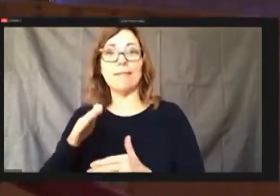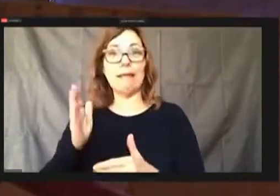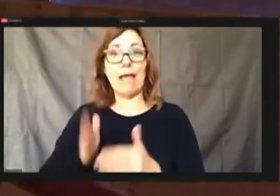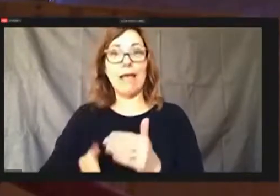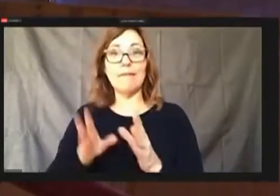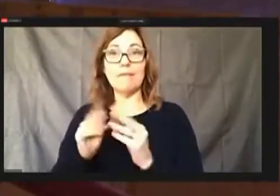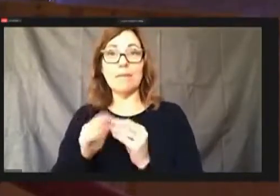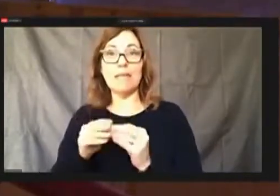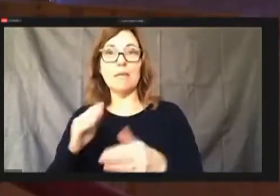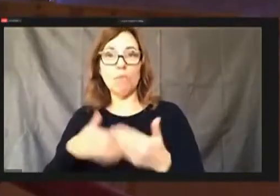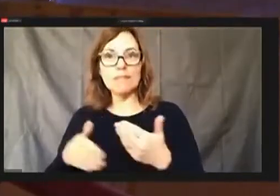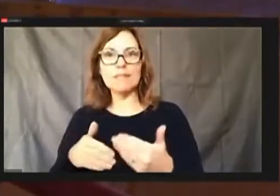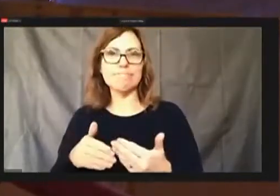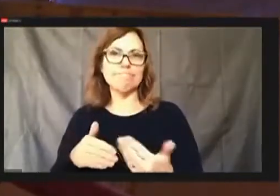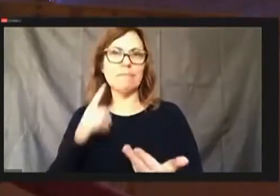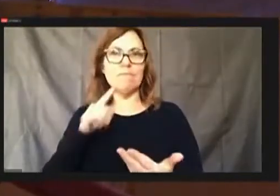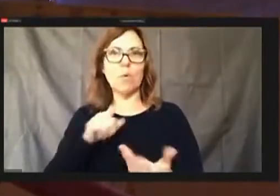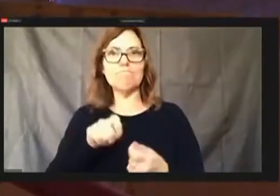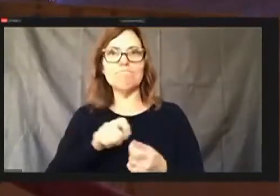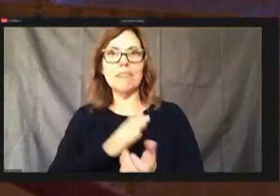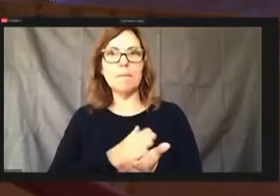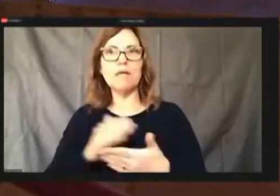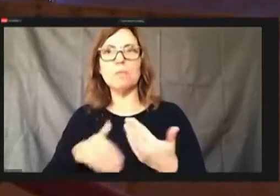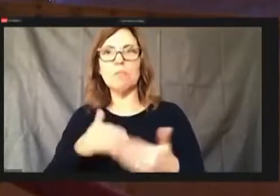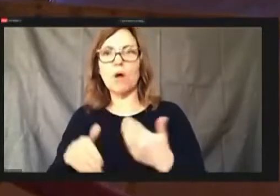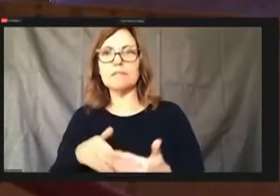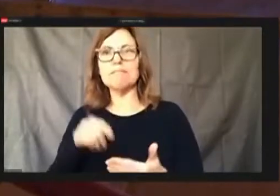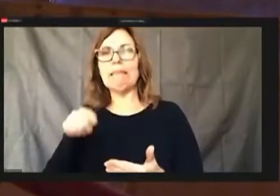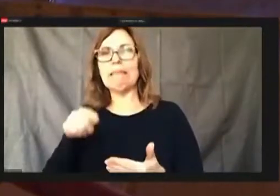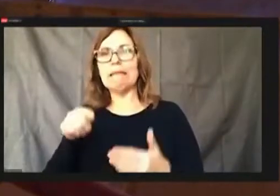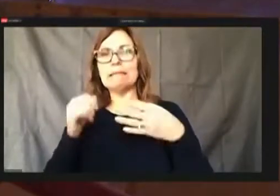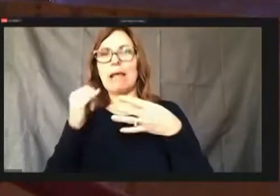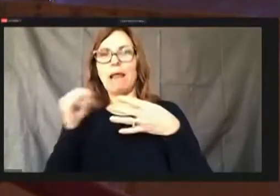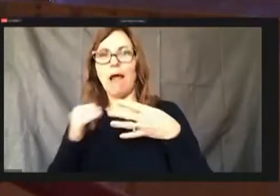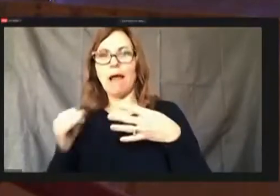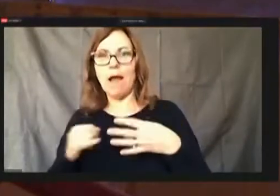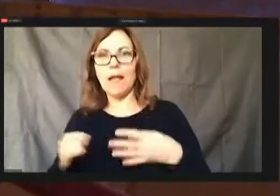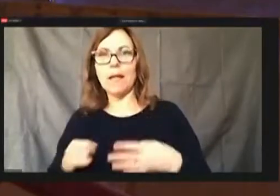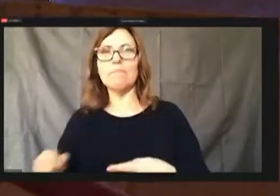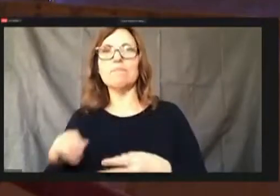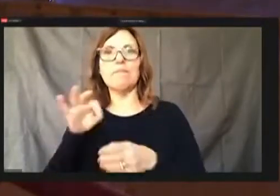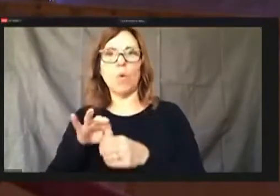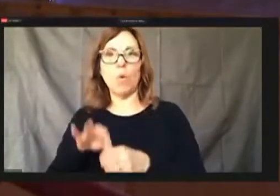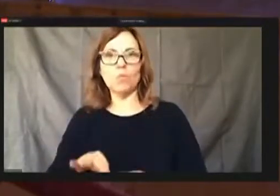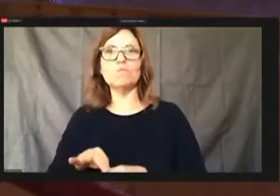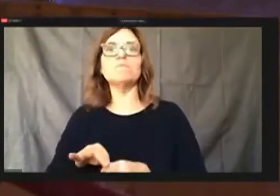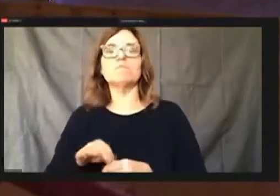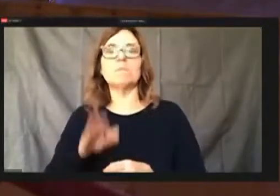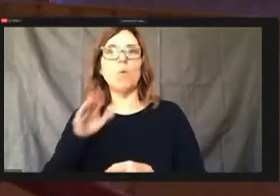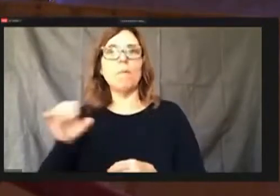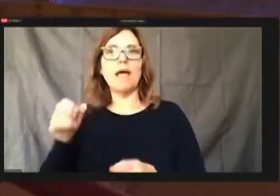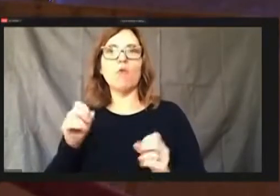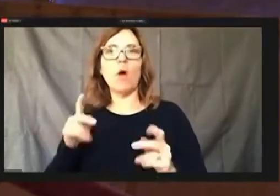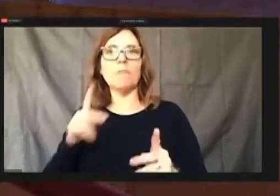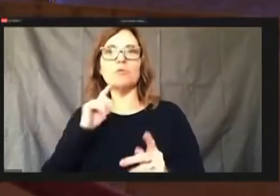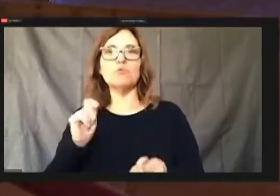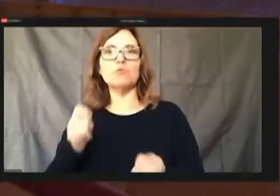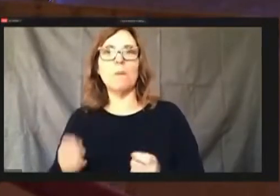process, and this is at the line item vote. There also be other opportunities to amend the budget both on Wednesday, as well as had